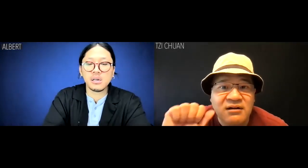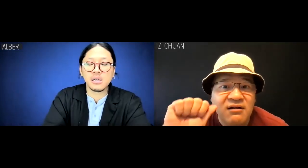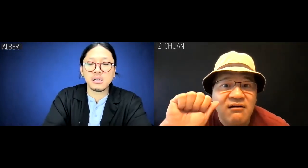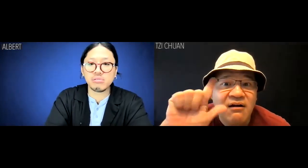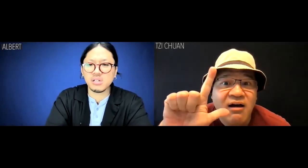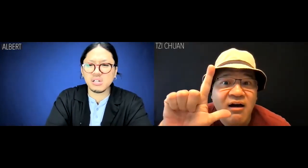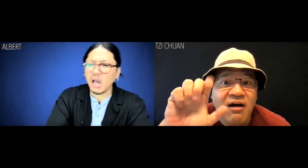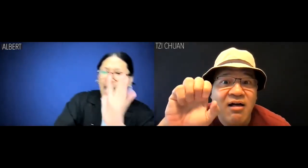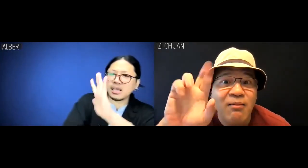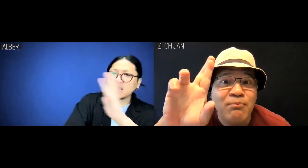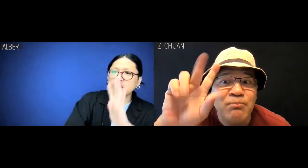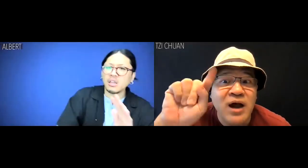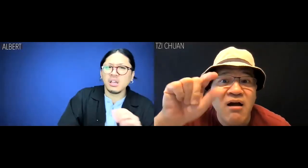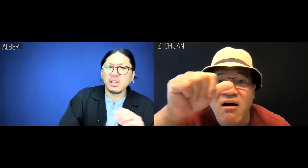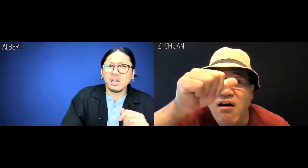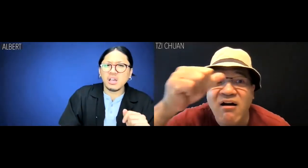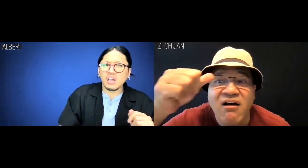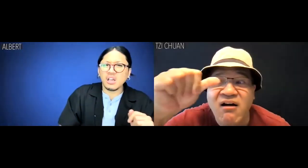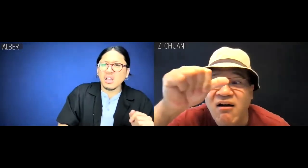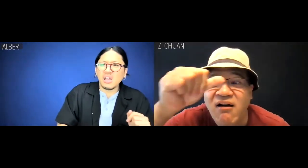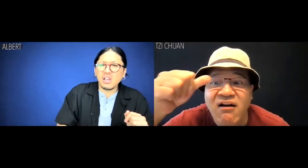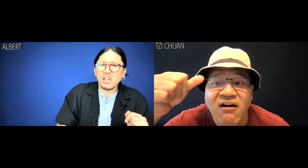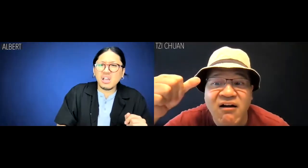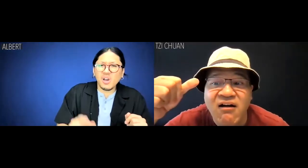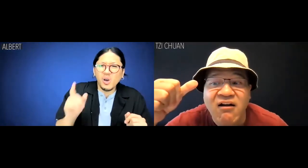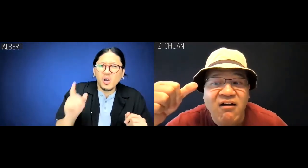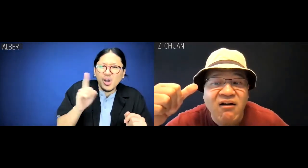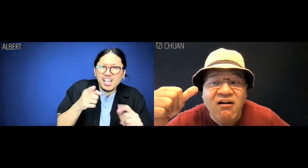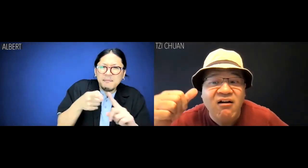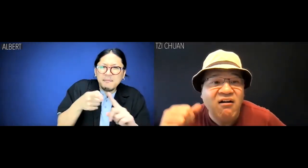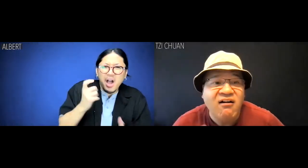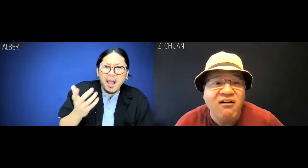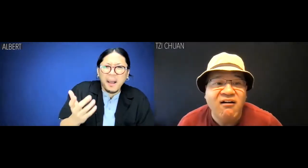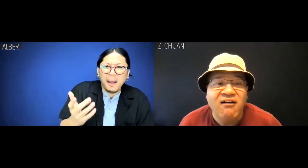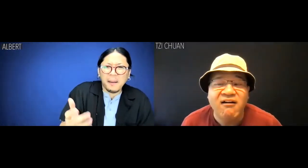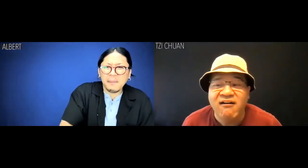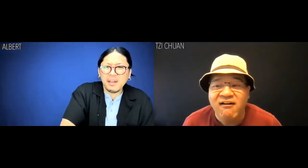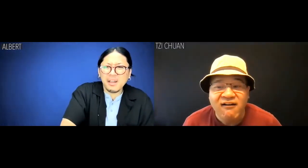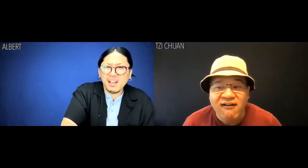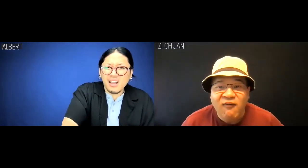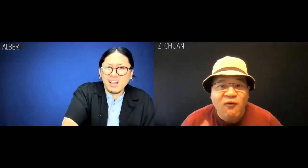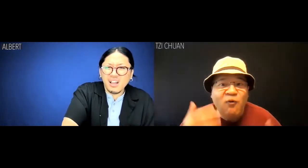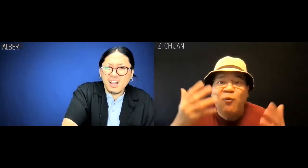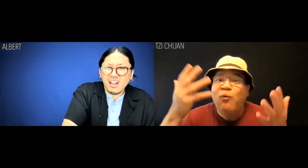Tzi Chuan: Albert! Albert: Where did you --